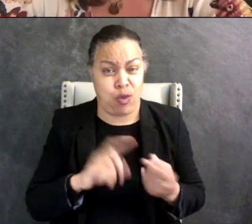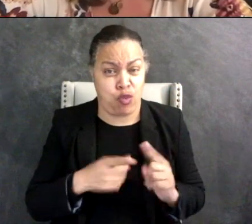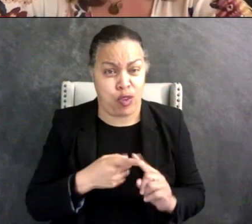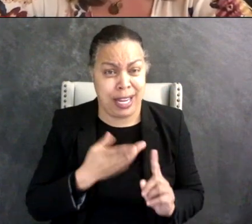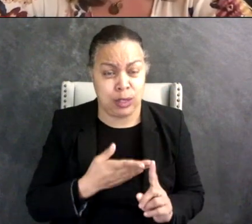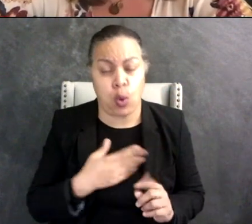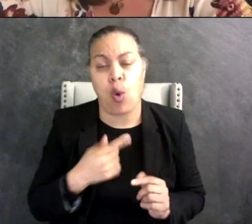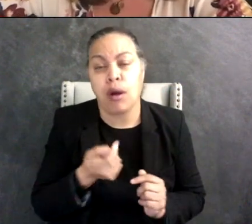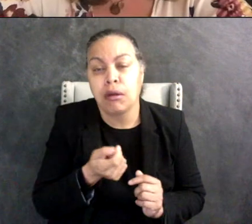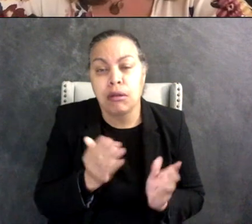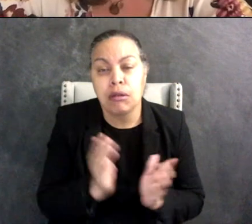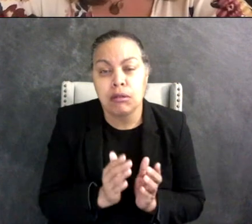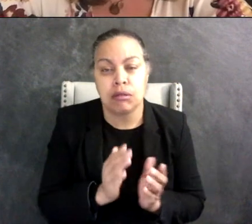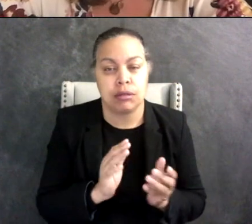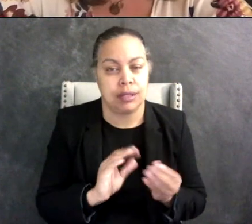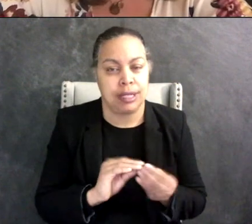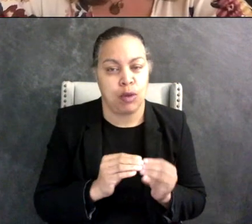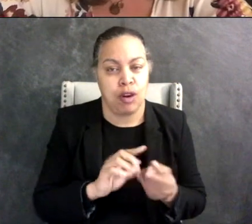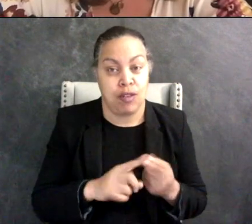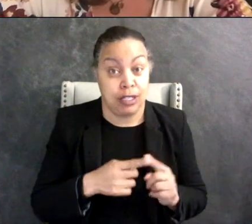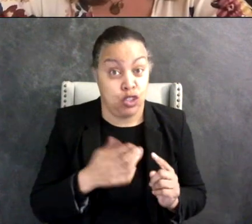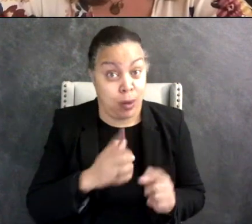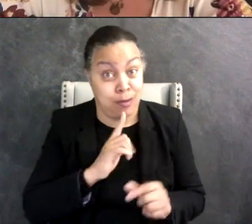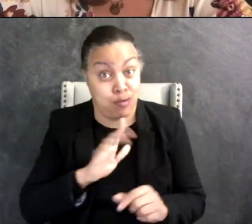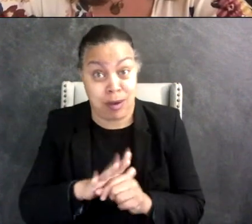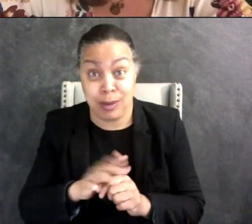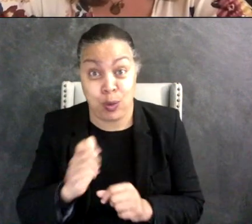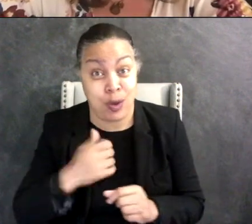friends, if you want to guarantee they're not going to have friends, assign them a a buddy.